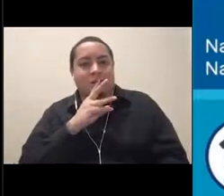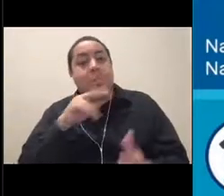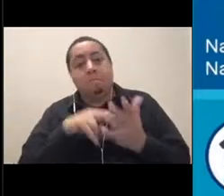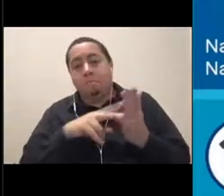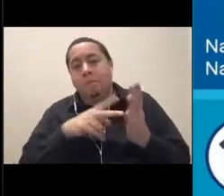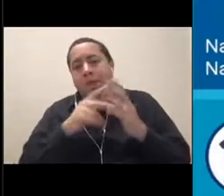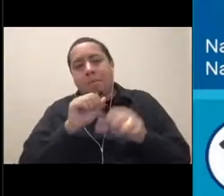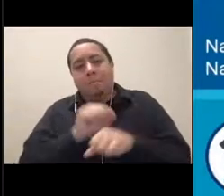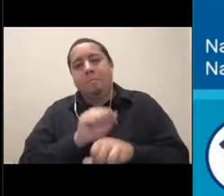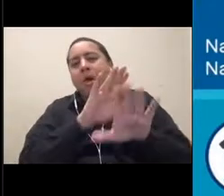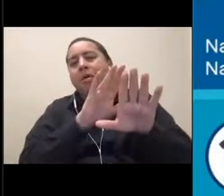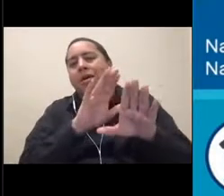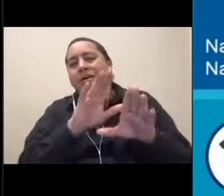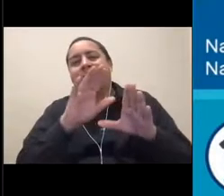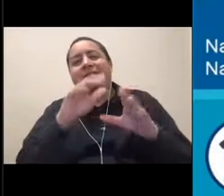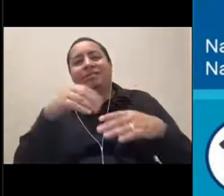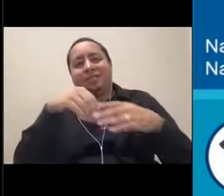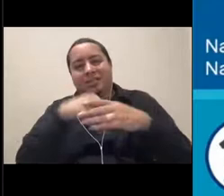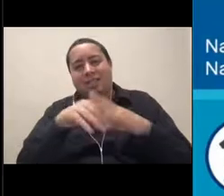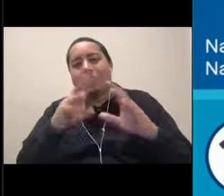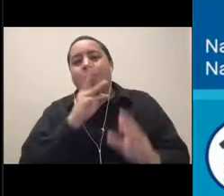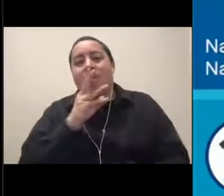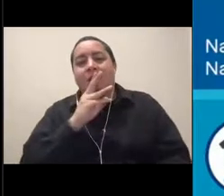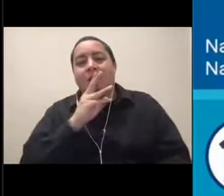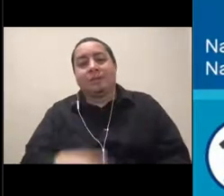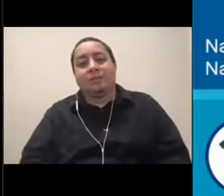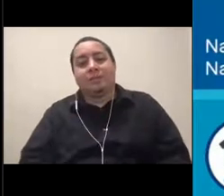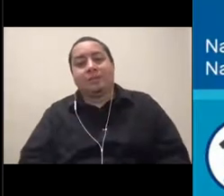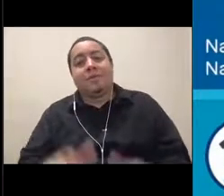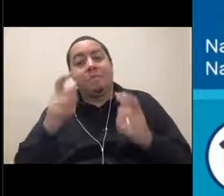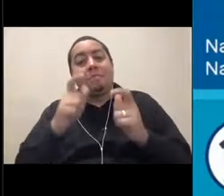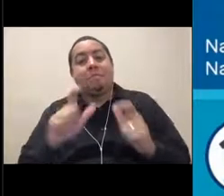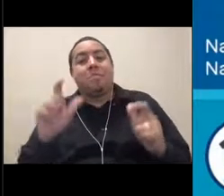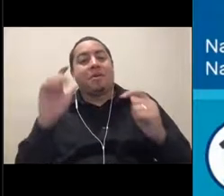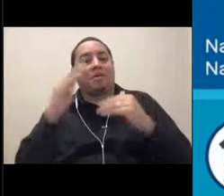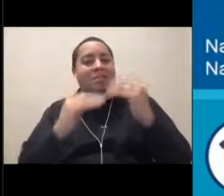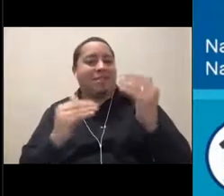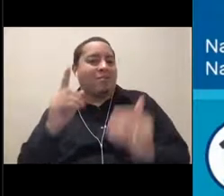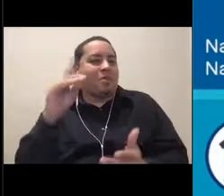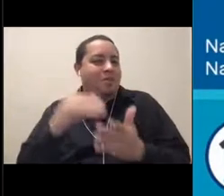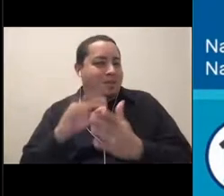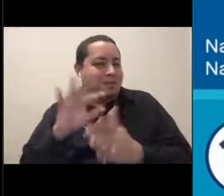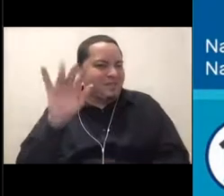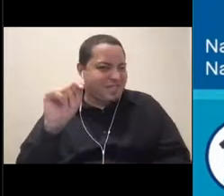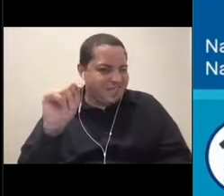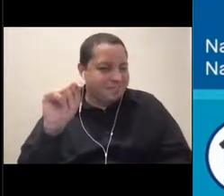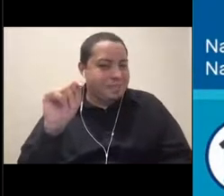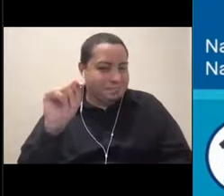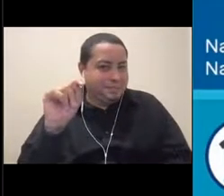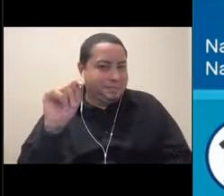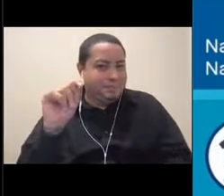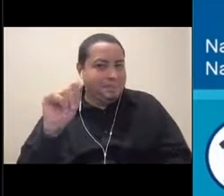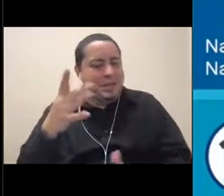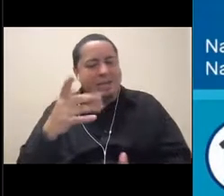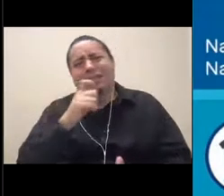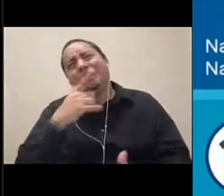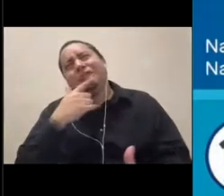that's greater than 1,000 meters from the surrounding seafloor. Sorry, that's not a very good description.